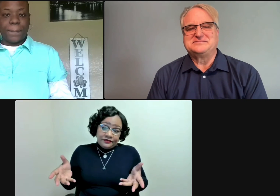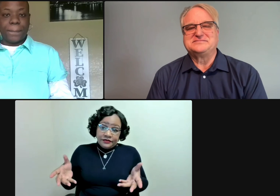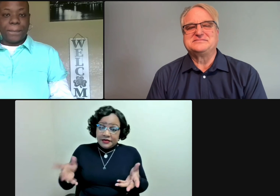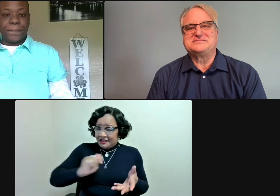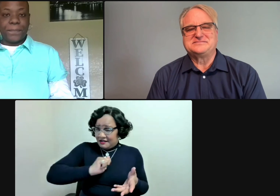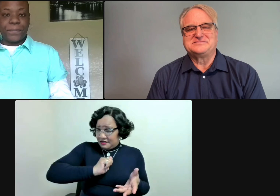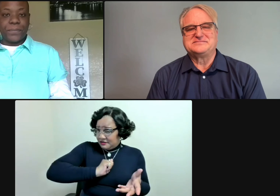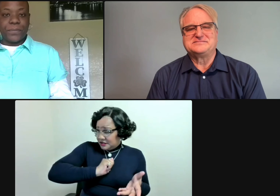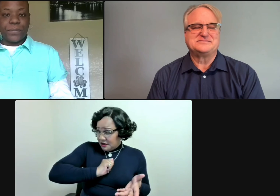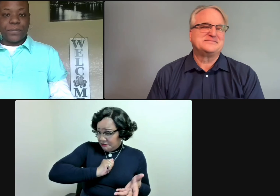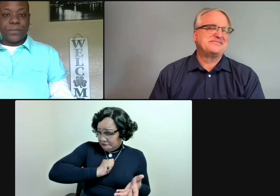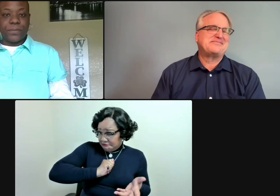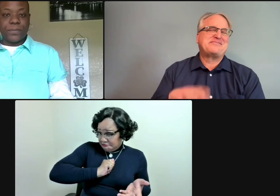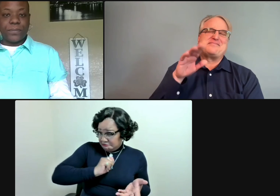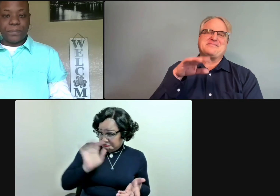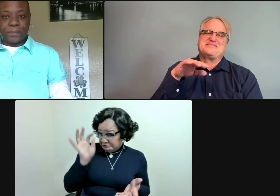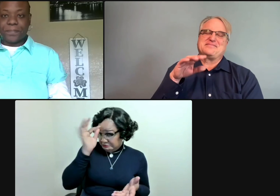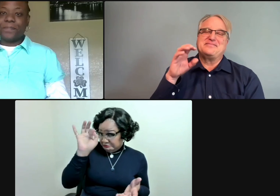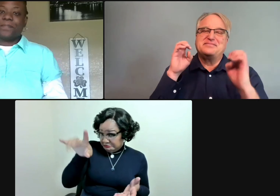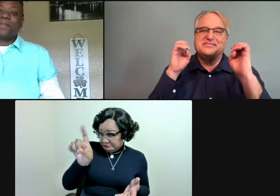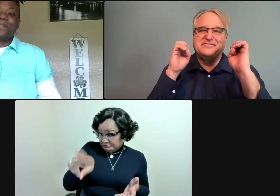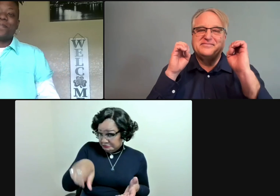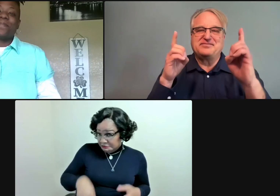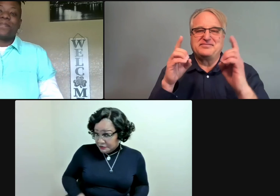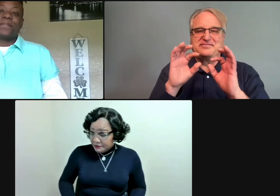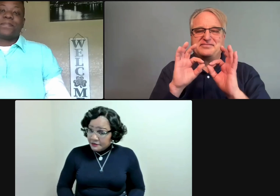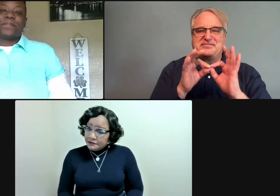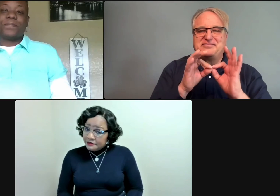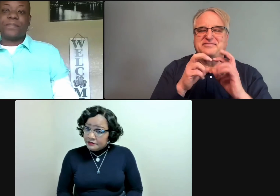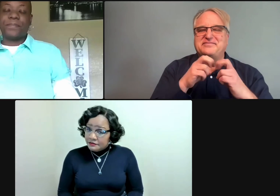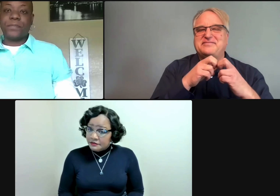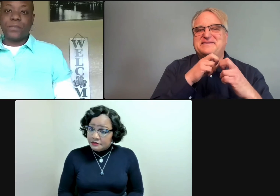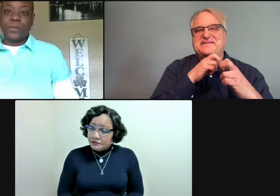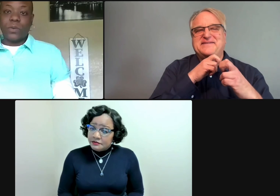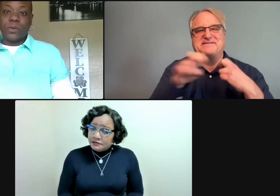where they are. Tom, do you have anything to add to that? Well, the first thing I like to say